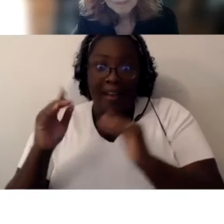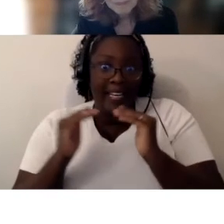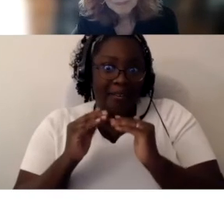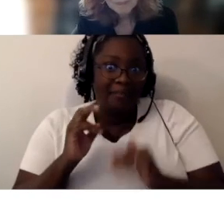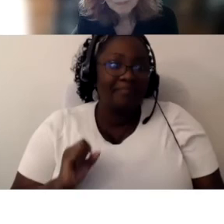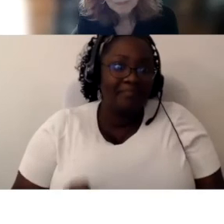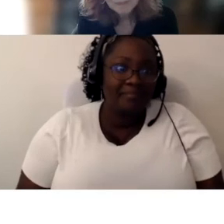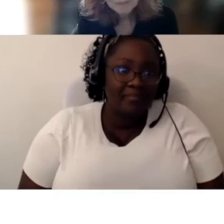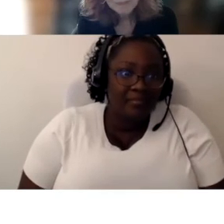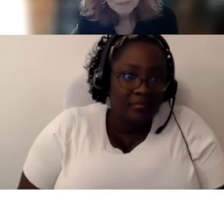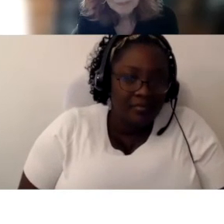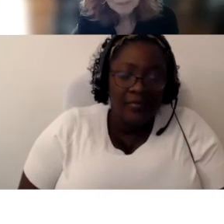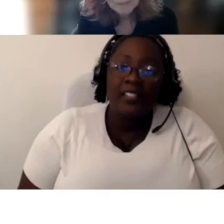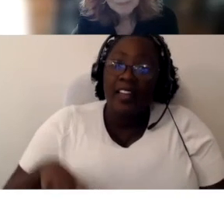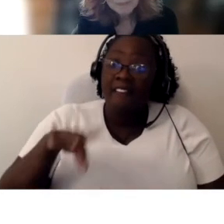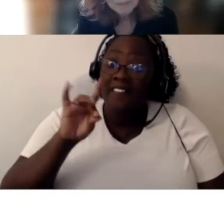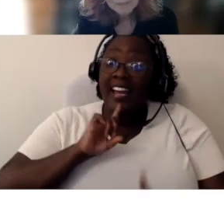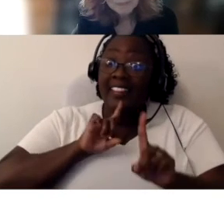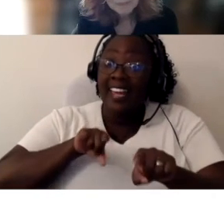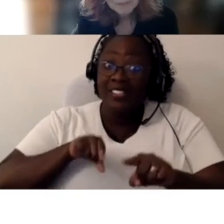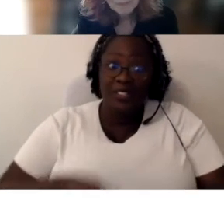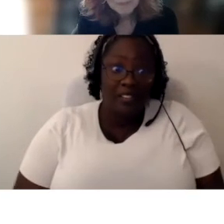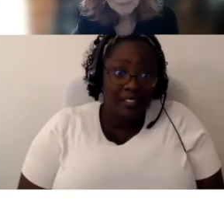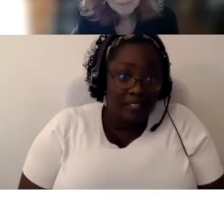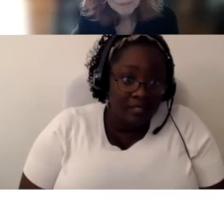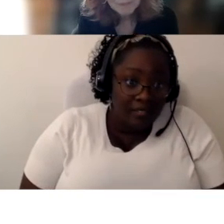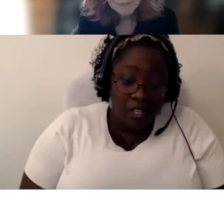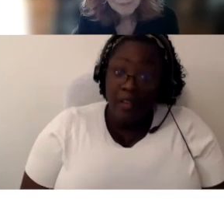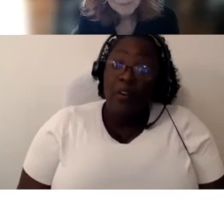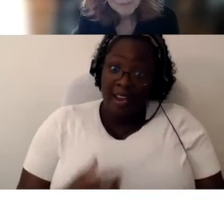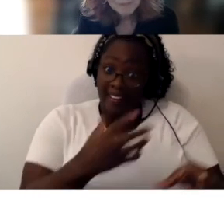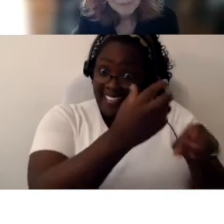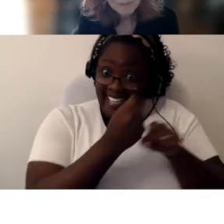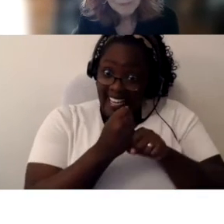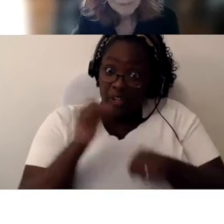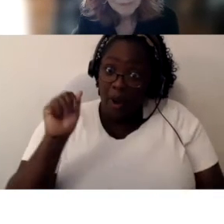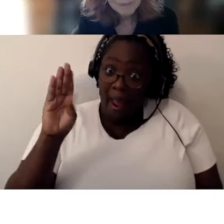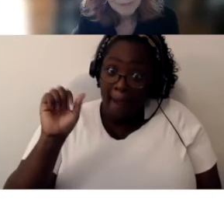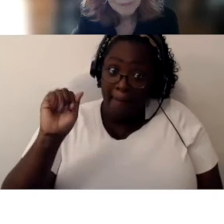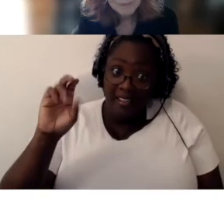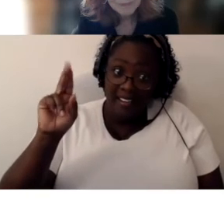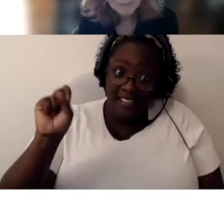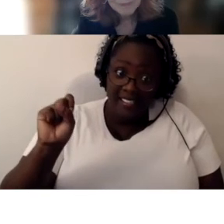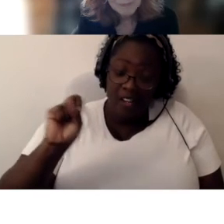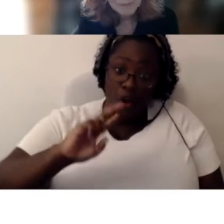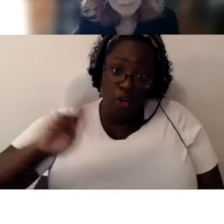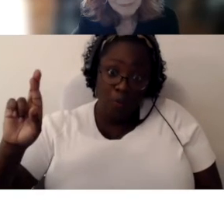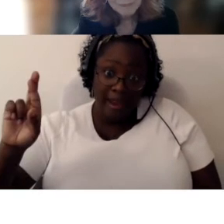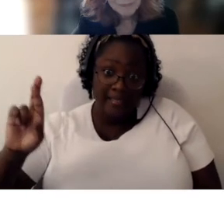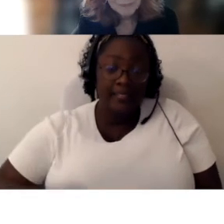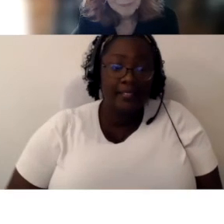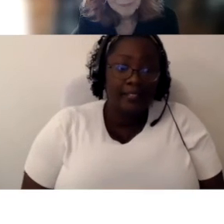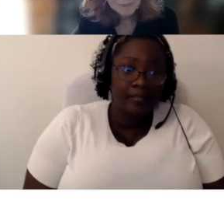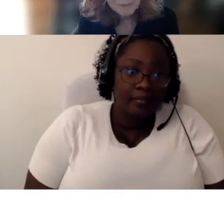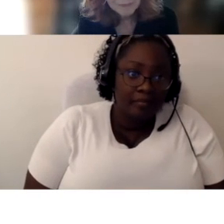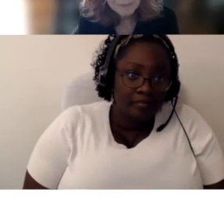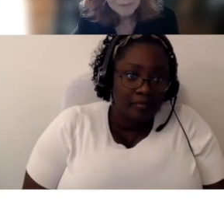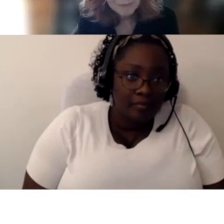of our numbers over to the right. So you’re going to add four 1s together to find the